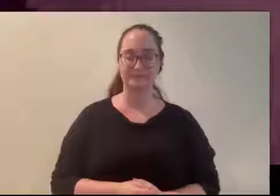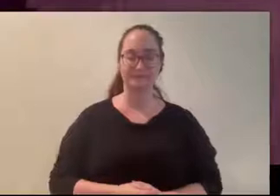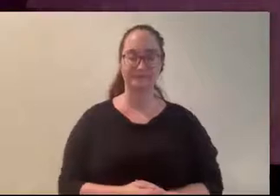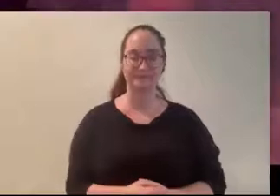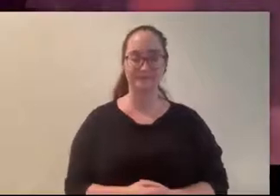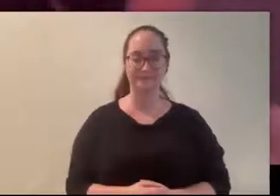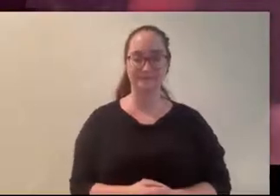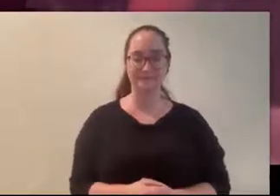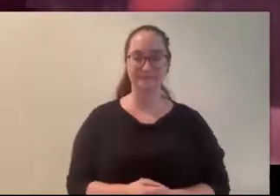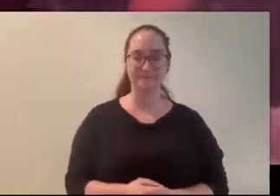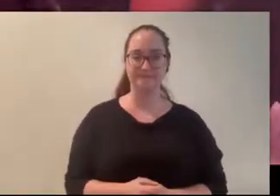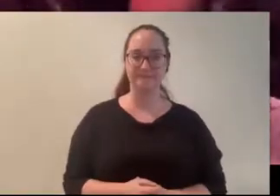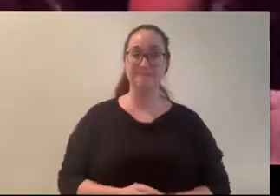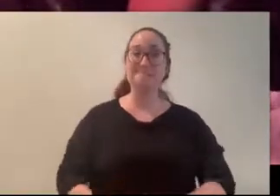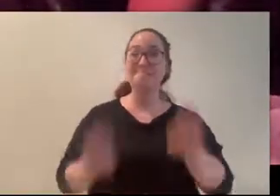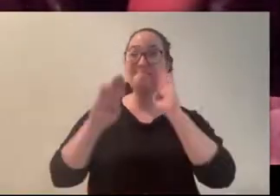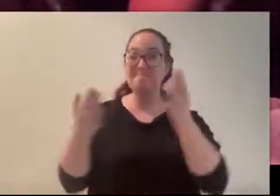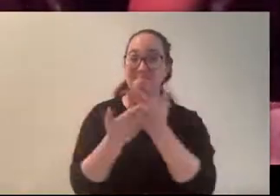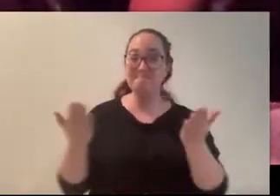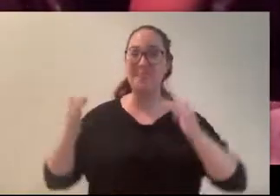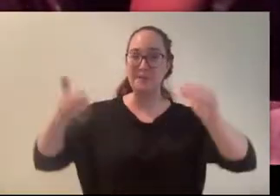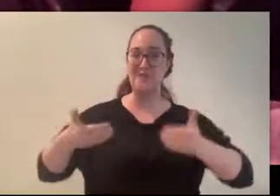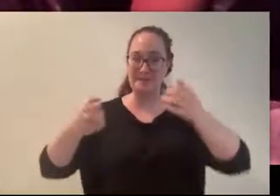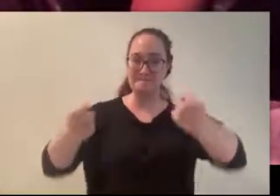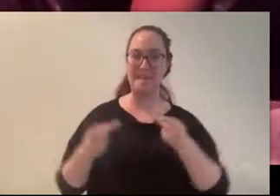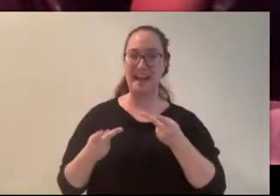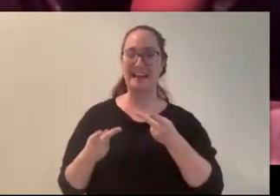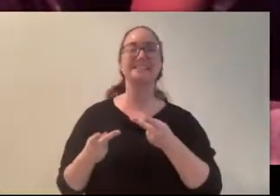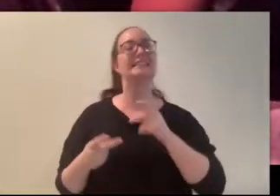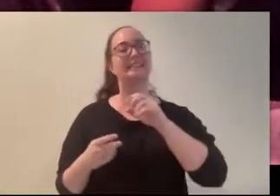*Distant Howling* (Thomas Speaking) Hey evening everybody! Welcome back to Spirits & Ghost Stories.